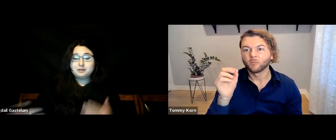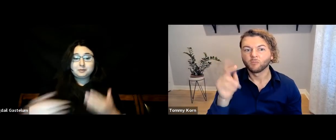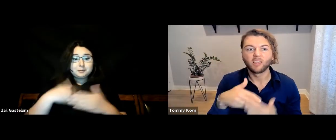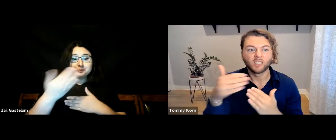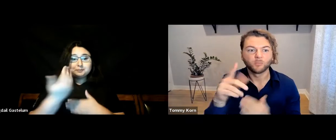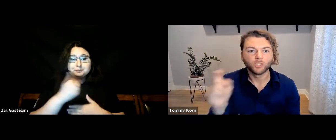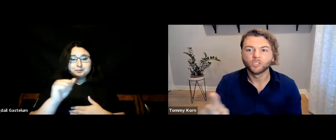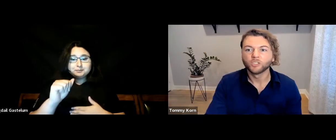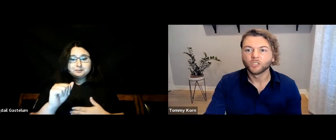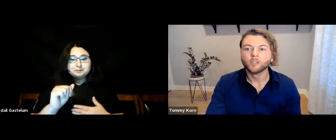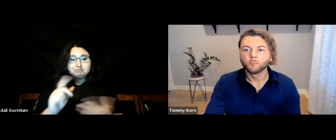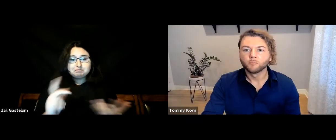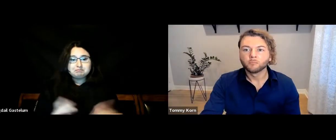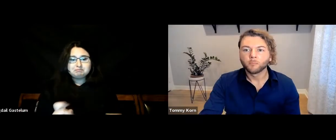[Bigdail] All right, next question. [Tommy] Okay, I’m ready for the next one.